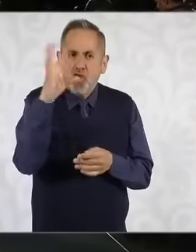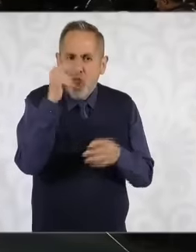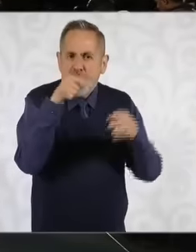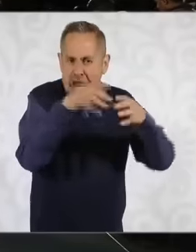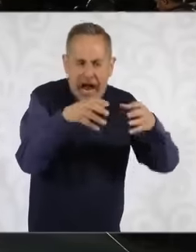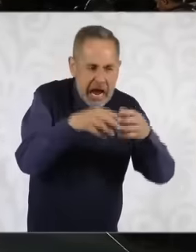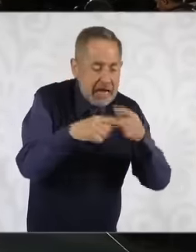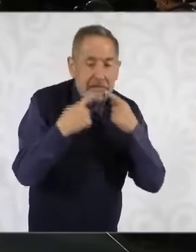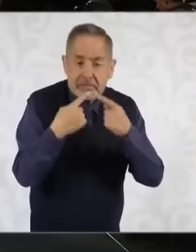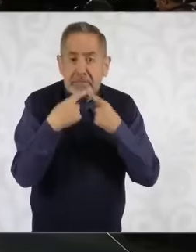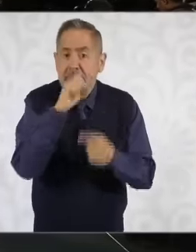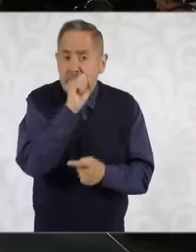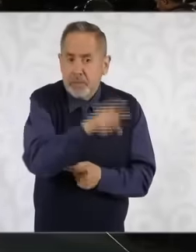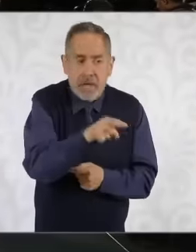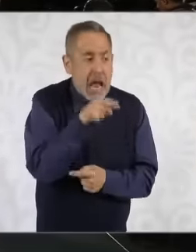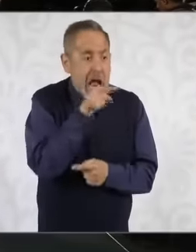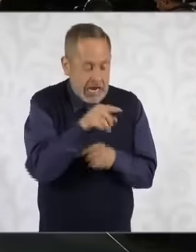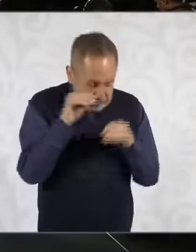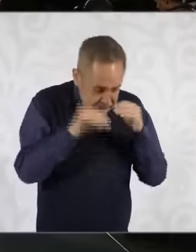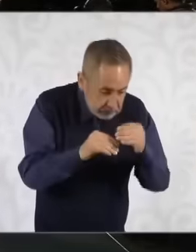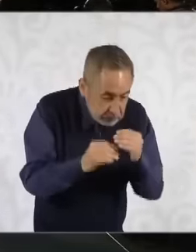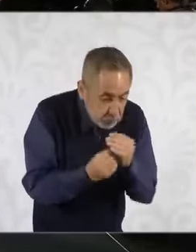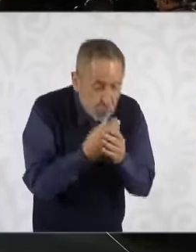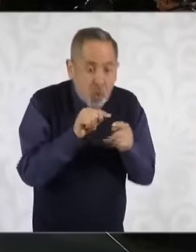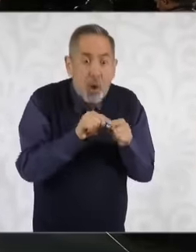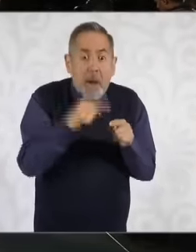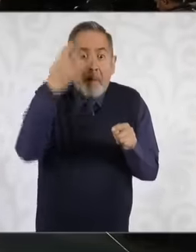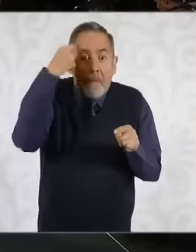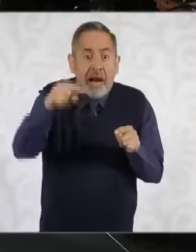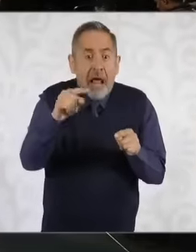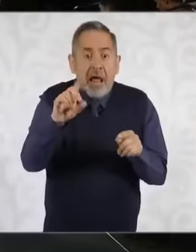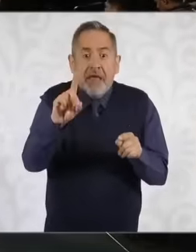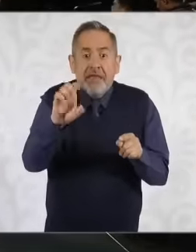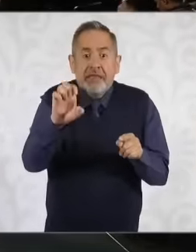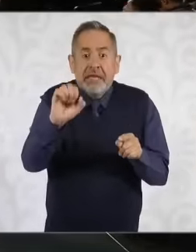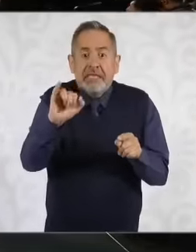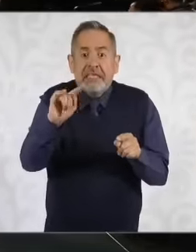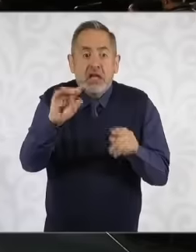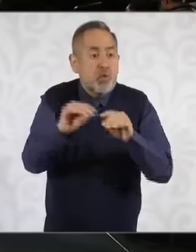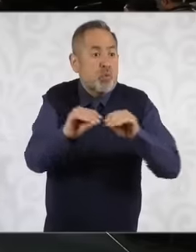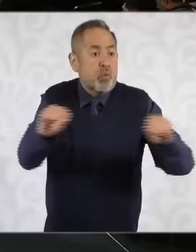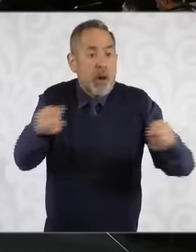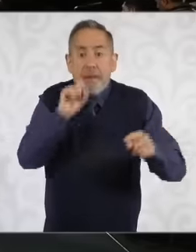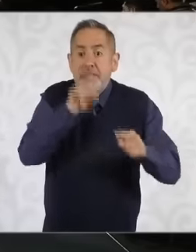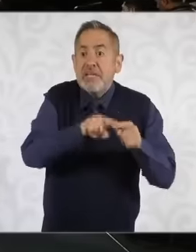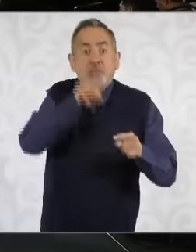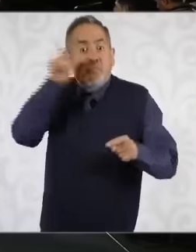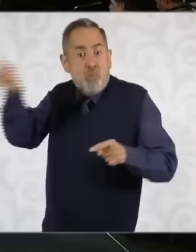even released a variety for the desert that is marketed in the Horn of Africa in Kenya.